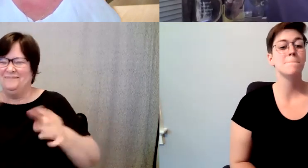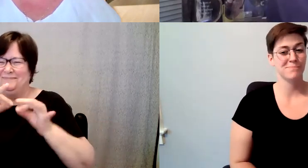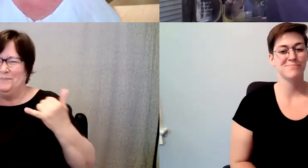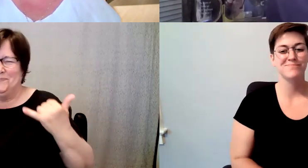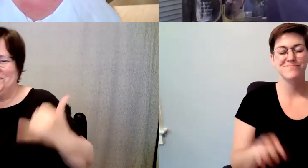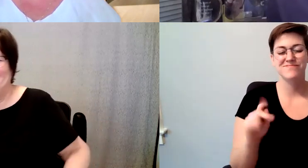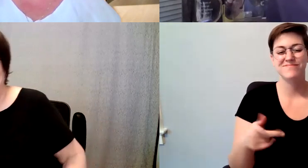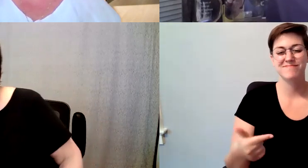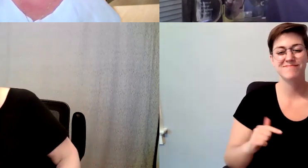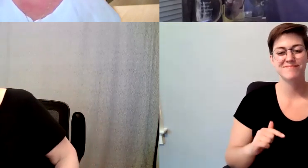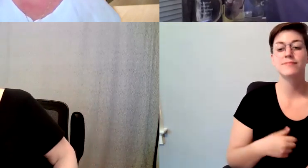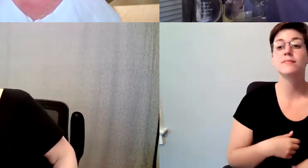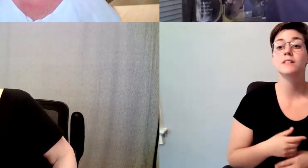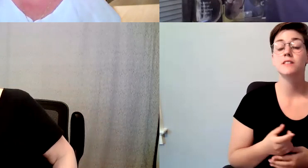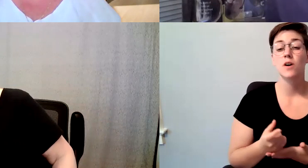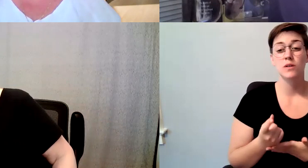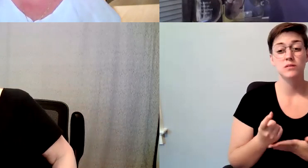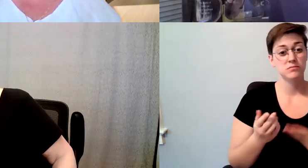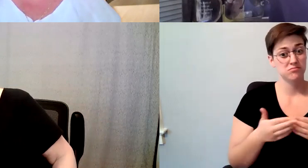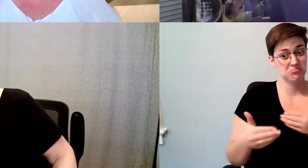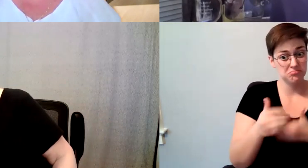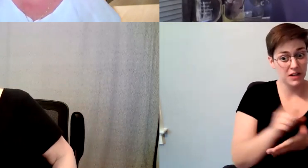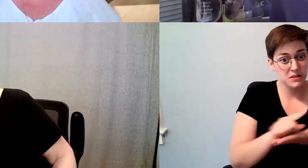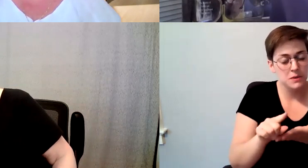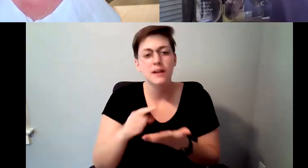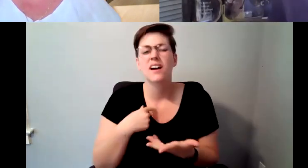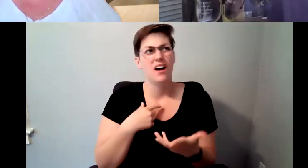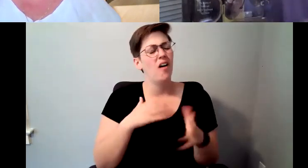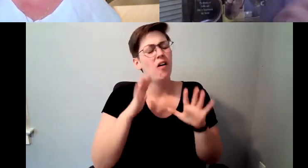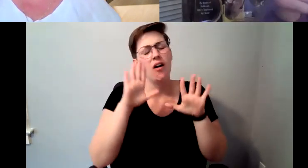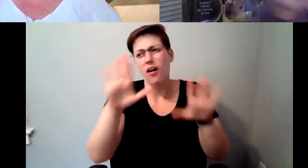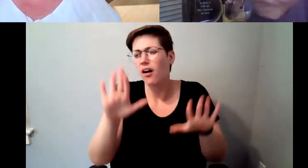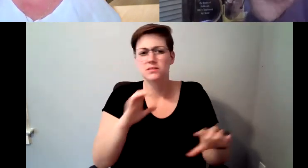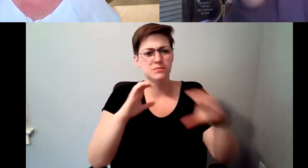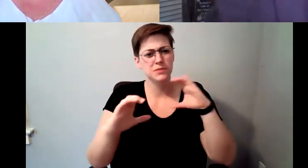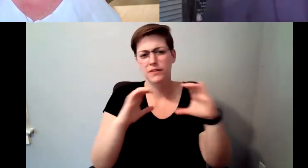D. Major Cohen: Having had a wonderful conversation with an and and i'm going to take a side here